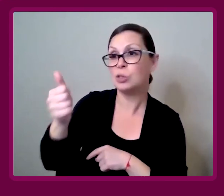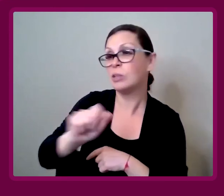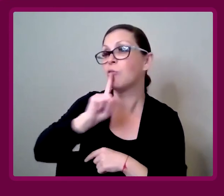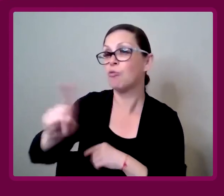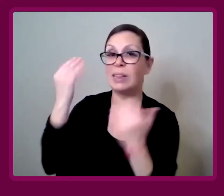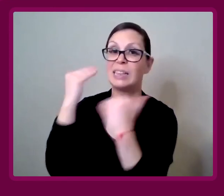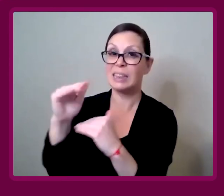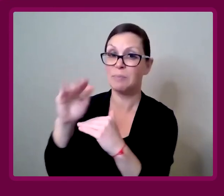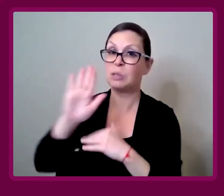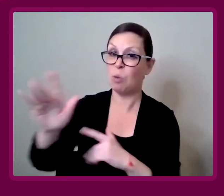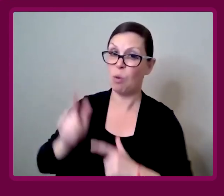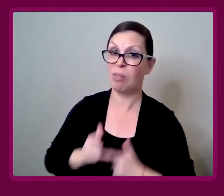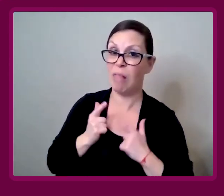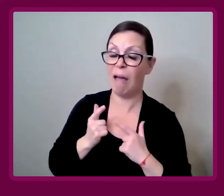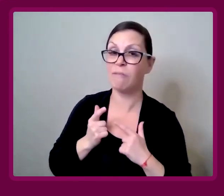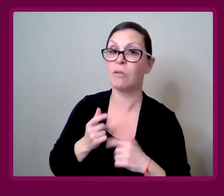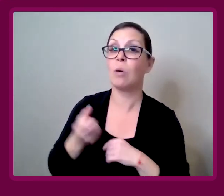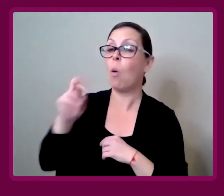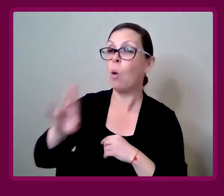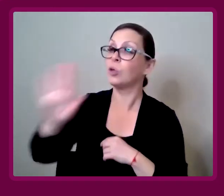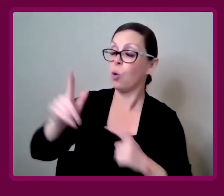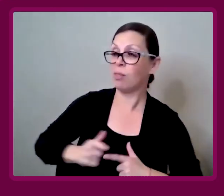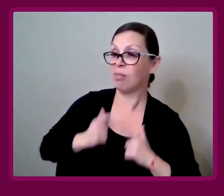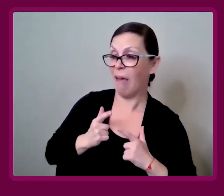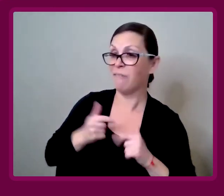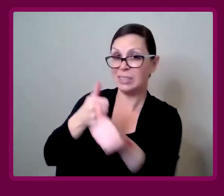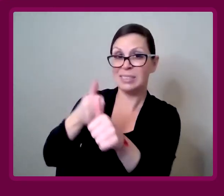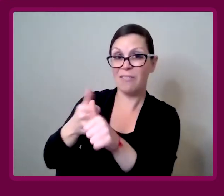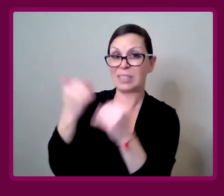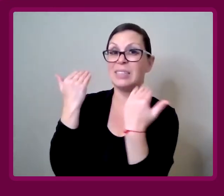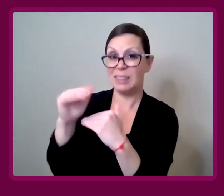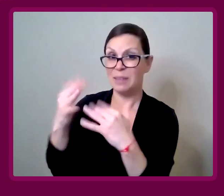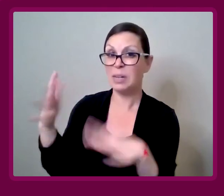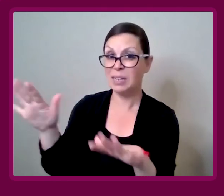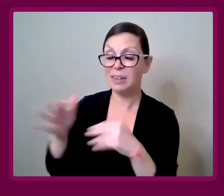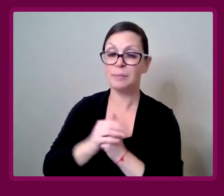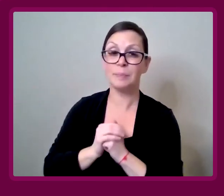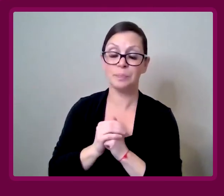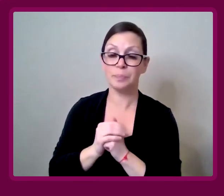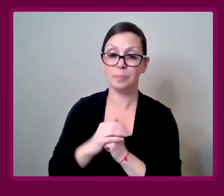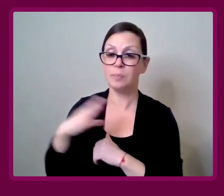you are really limiting your life, or having your life limited.